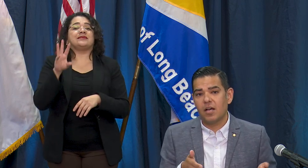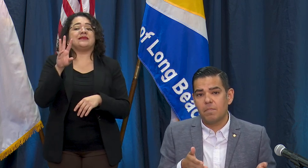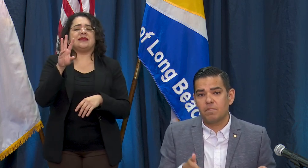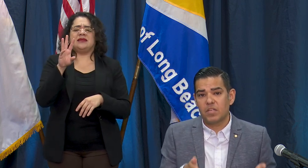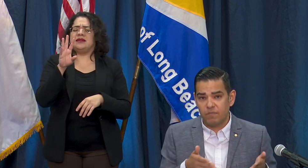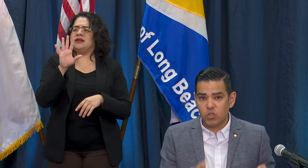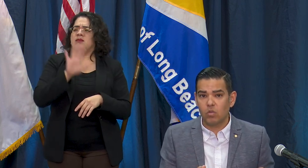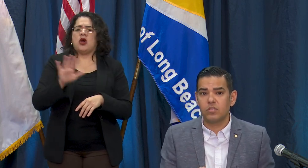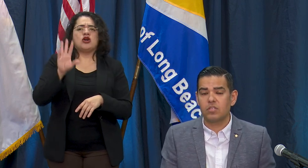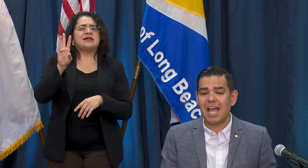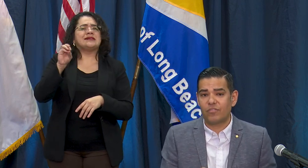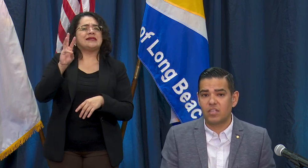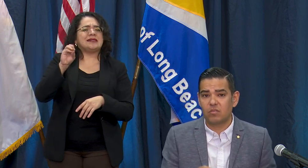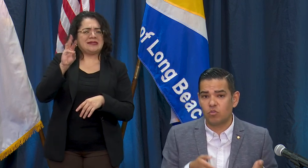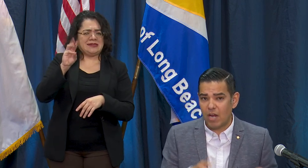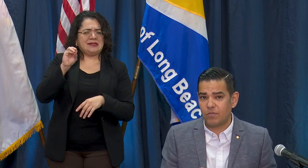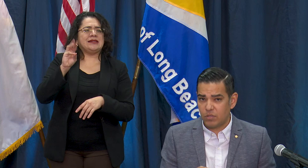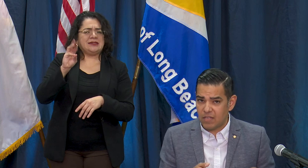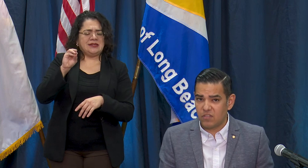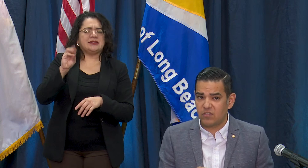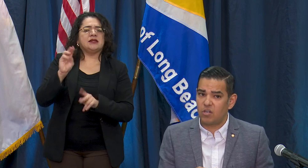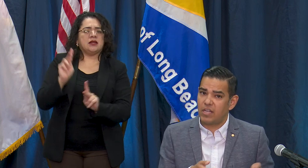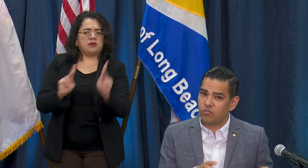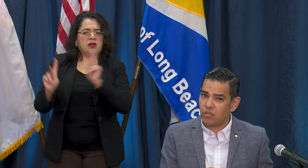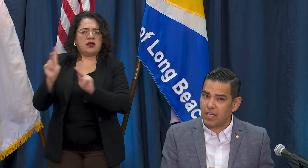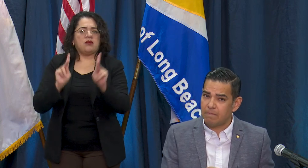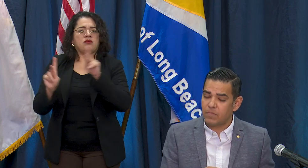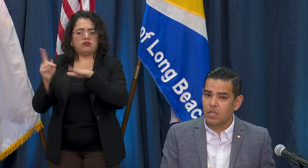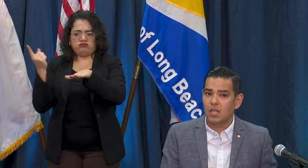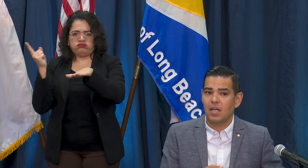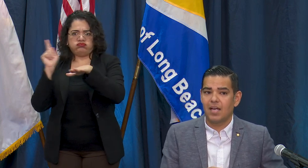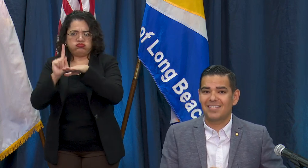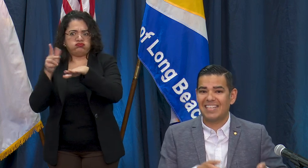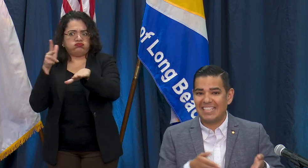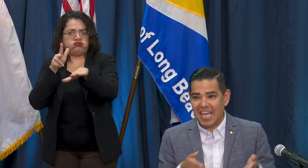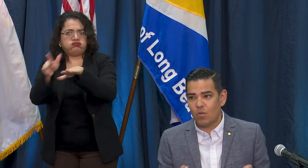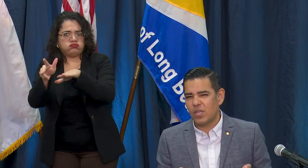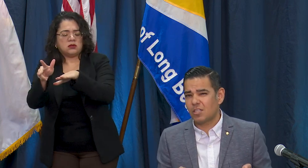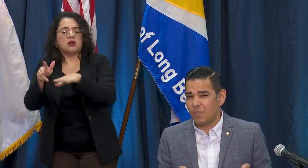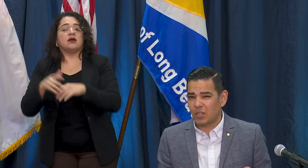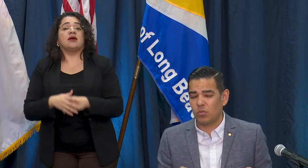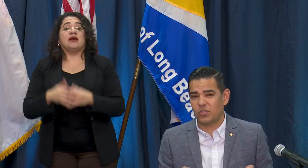individuals at the drive-through testing center yesterday. Today we expect we'll